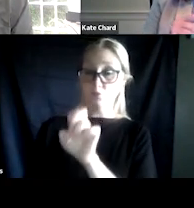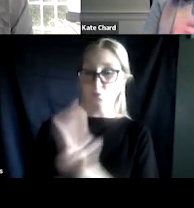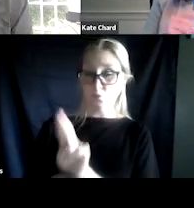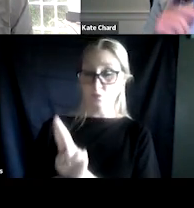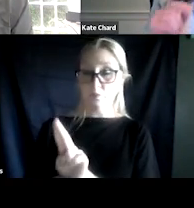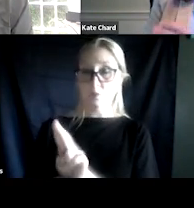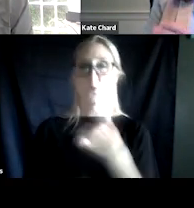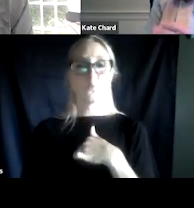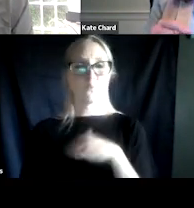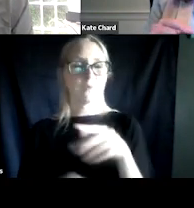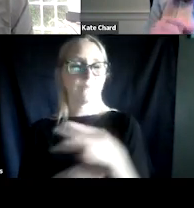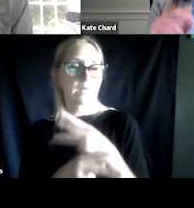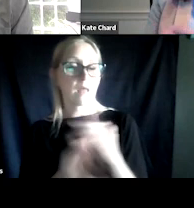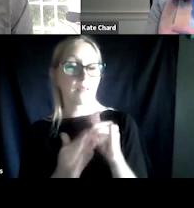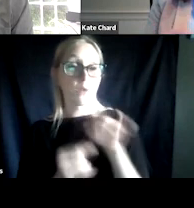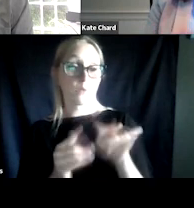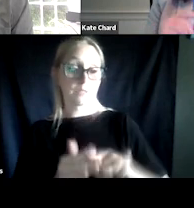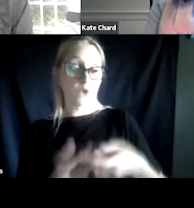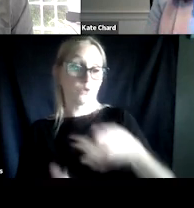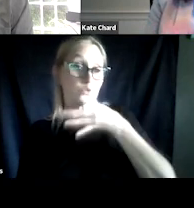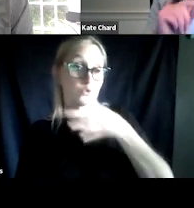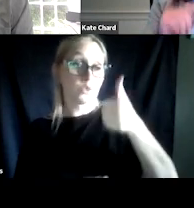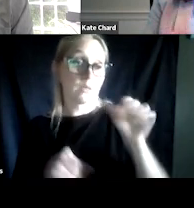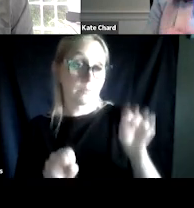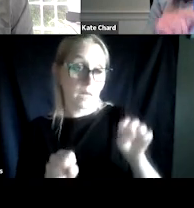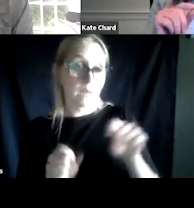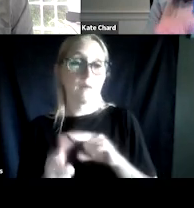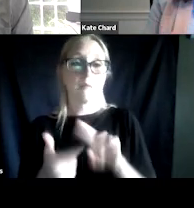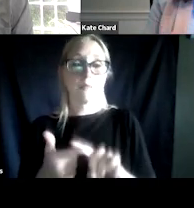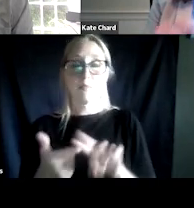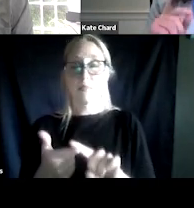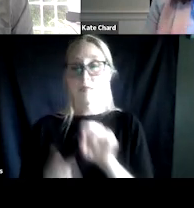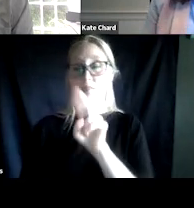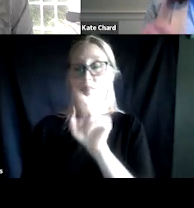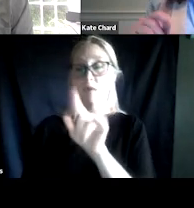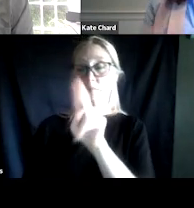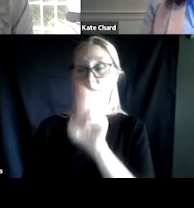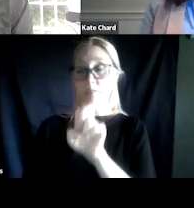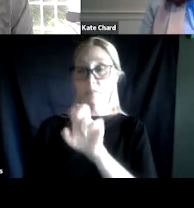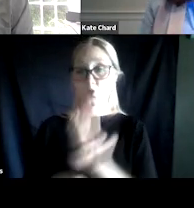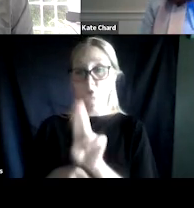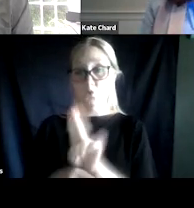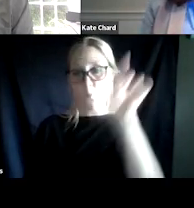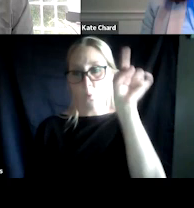with our PTSD treatments, are you ready for this? Substance use goes down almost immediately.